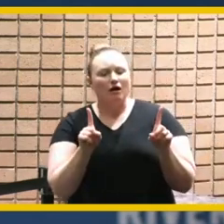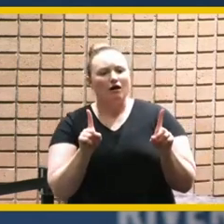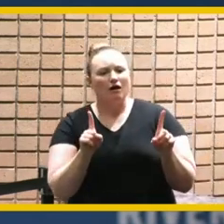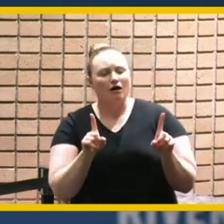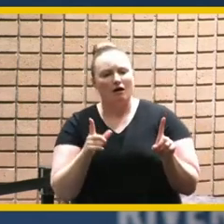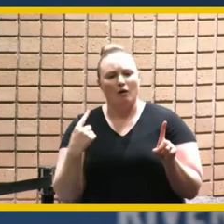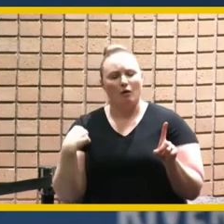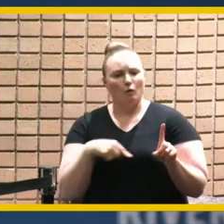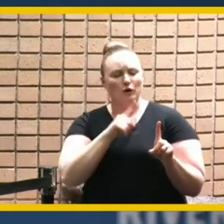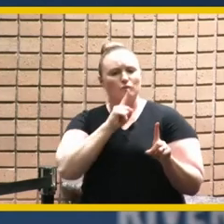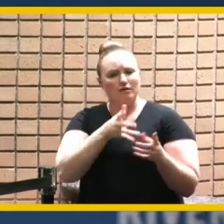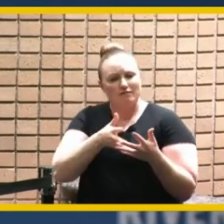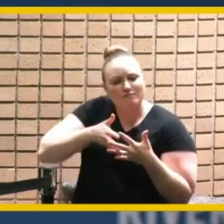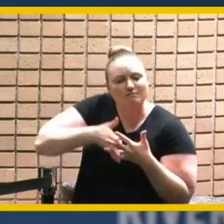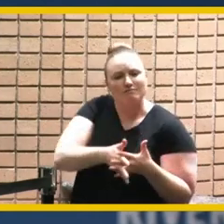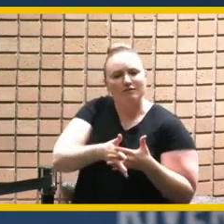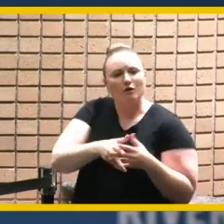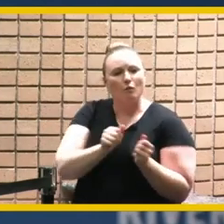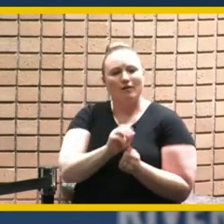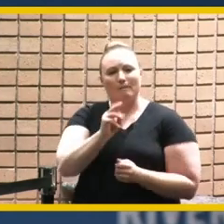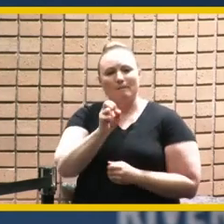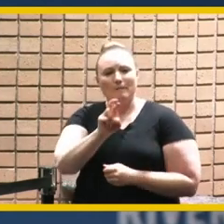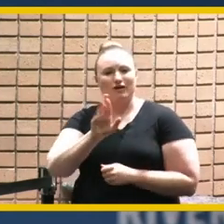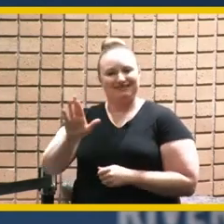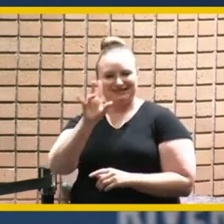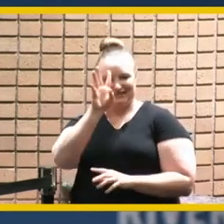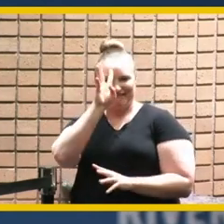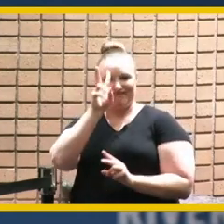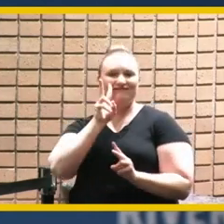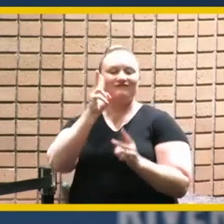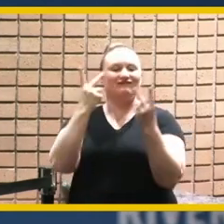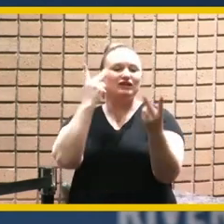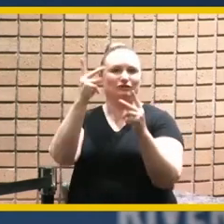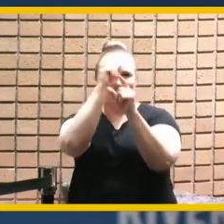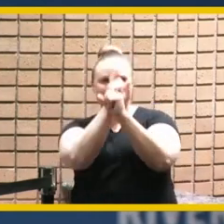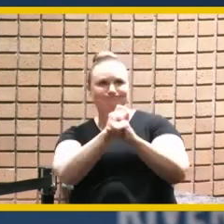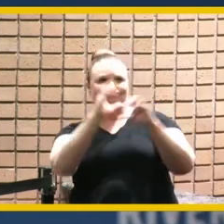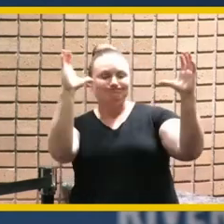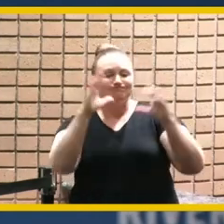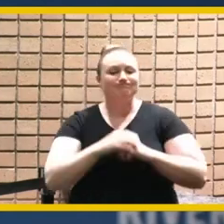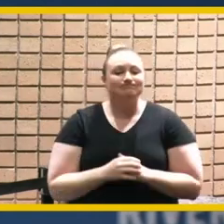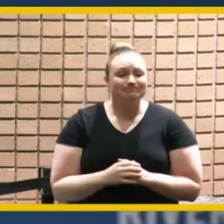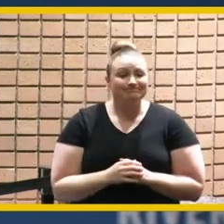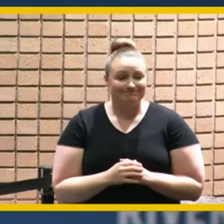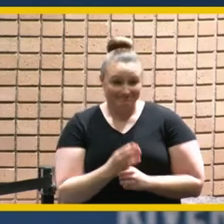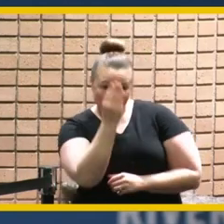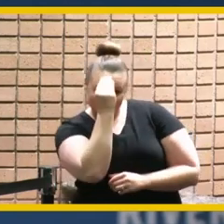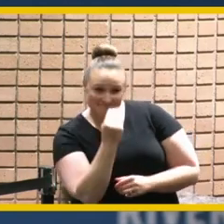mayor's vision of an innovation district and i can tell you personally rusty what a joy it has been